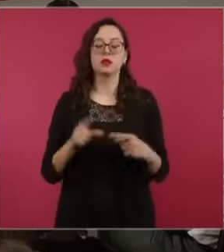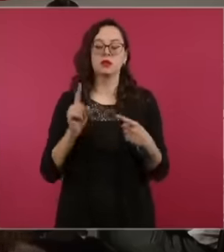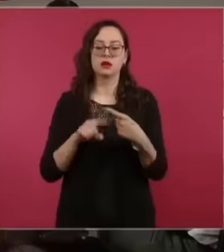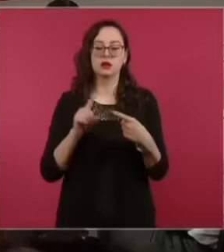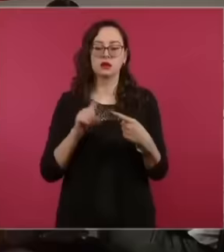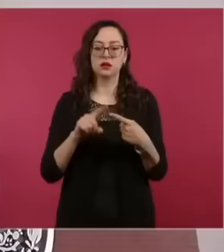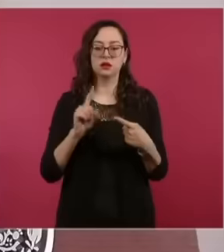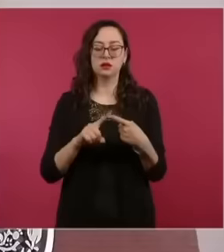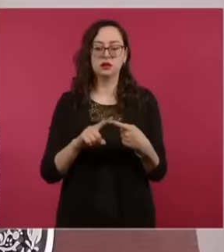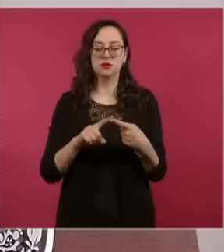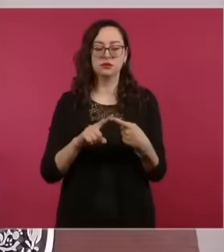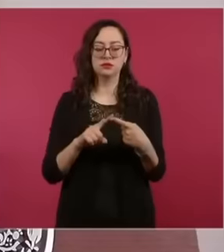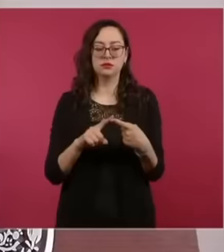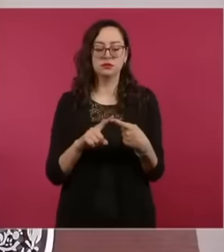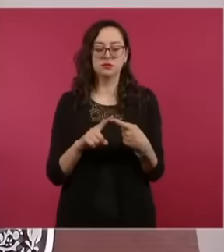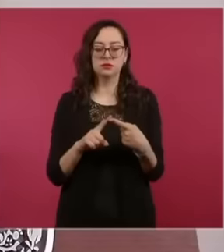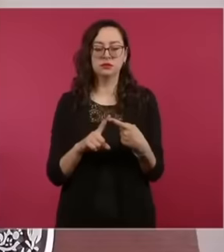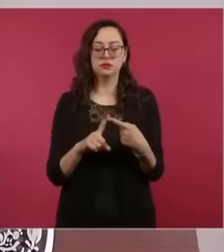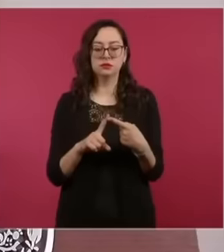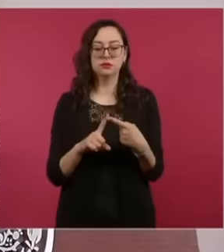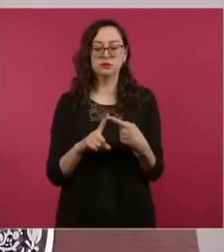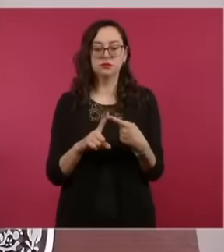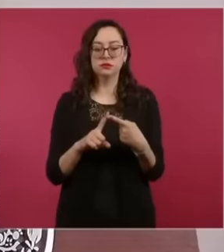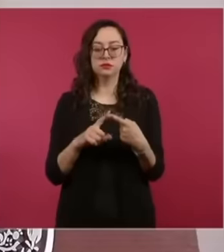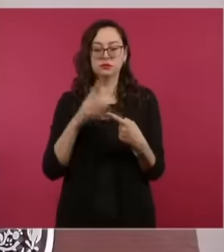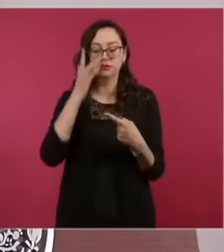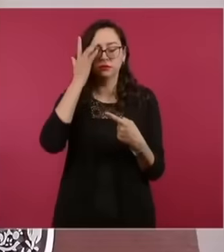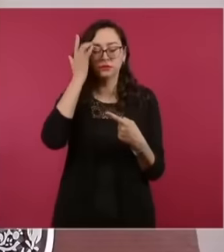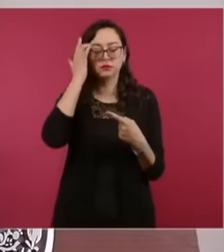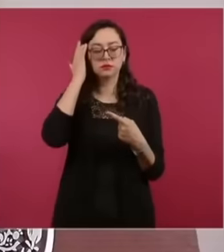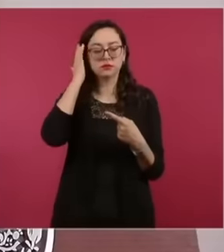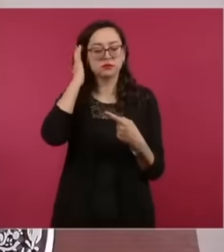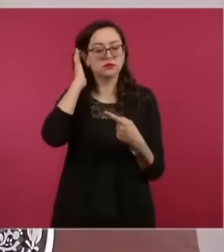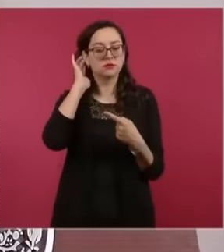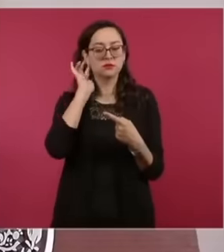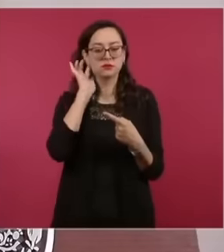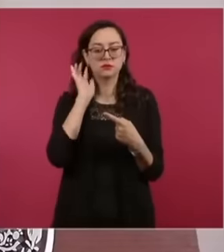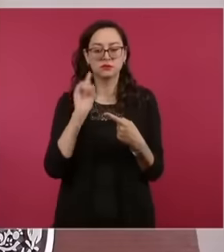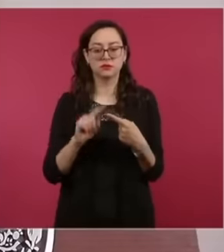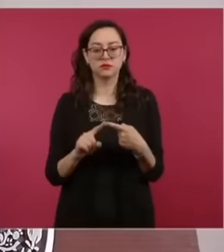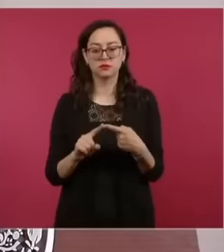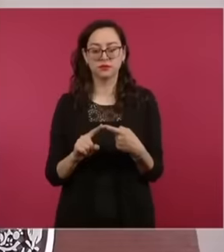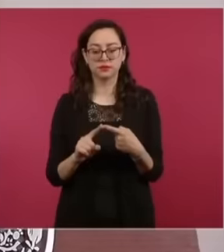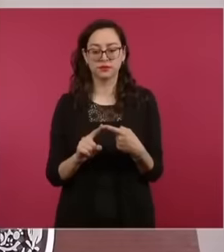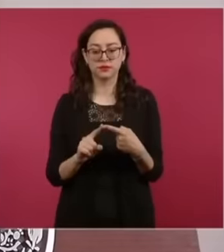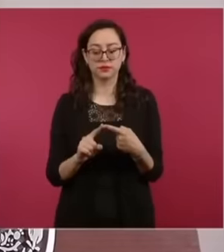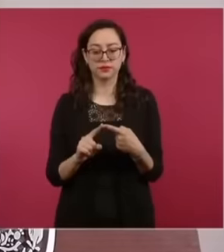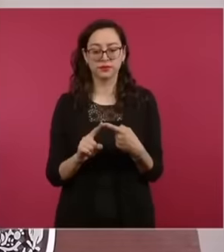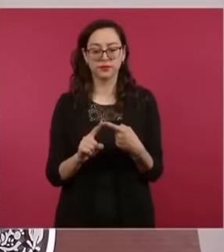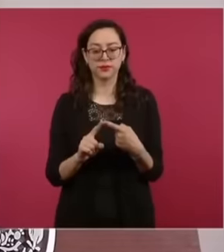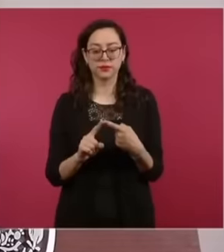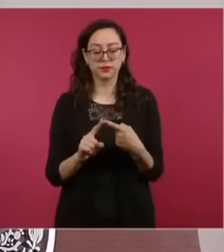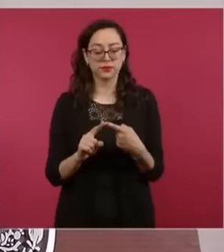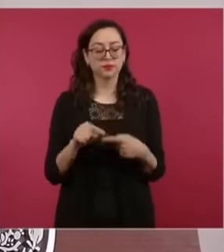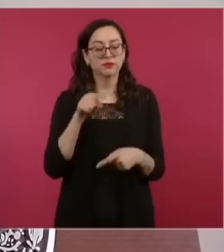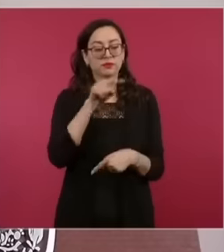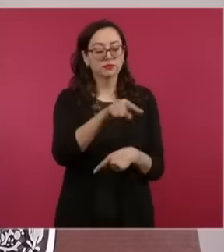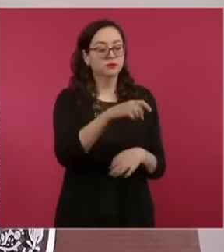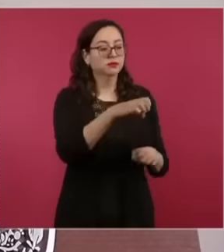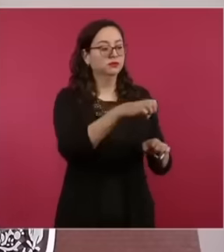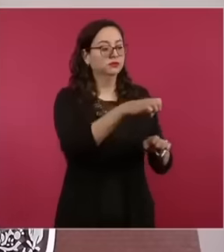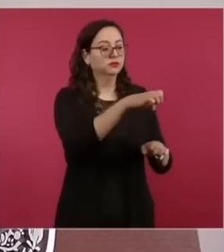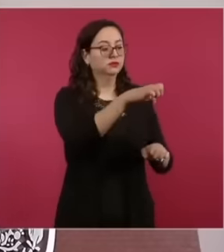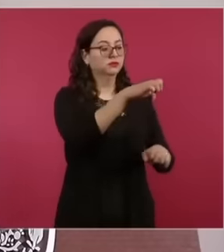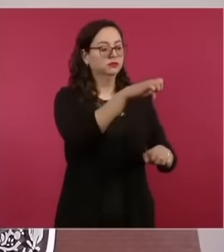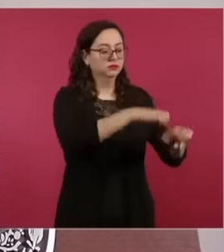state that the group companies use interpretations